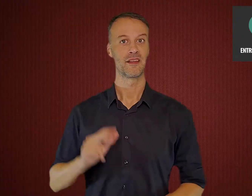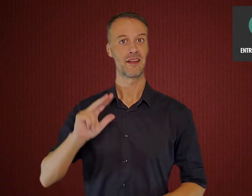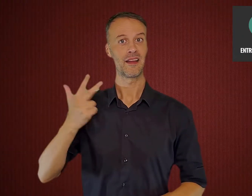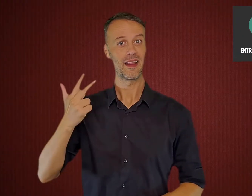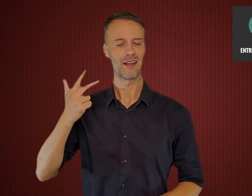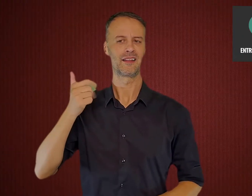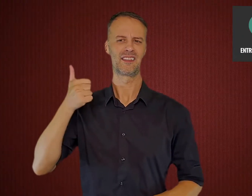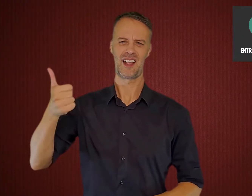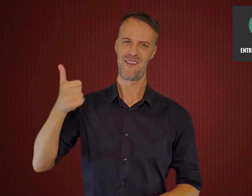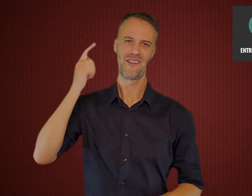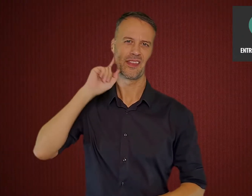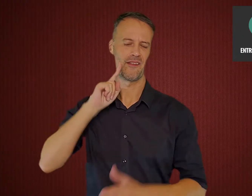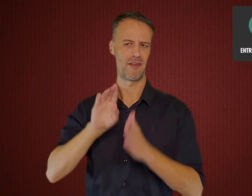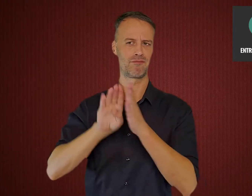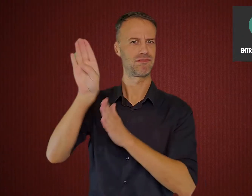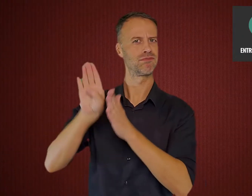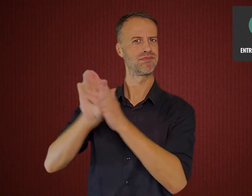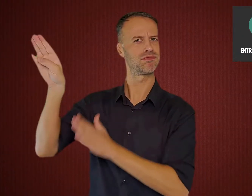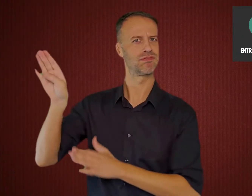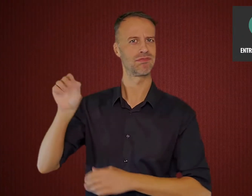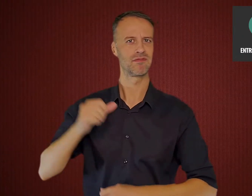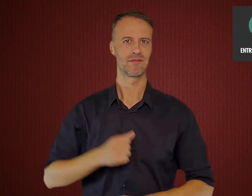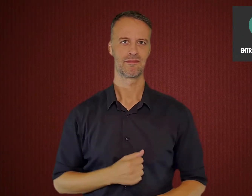Third, entrepeneurship.